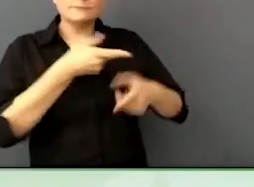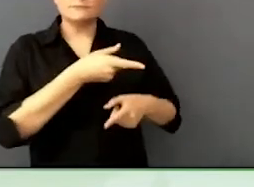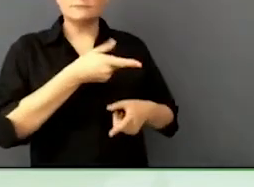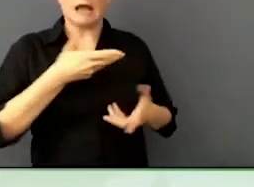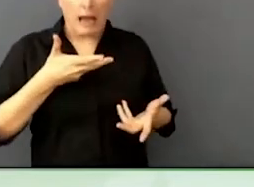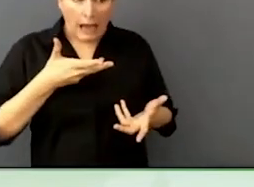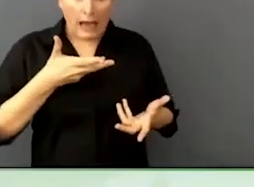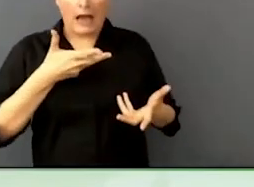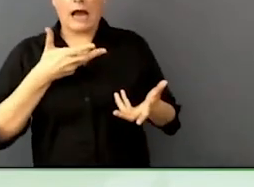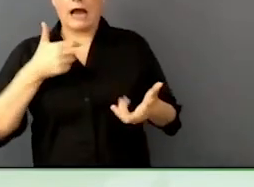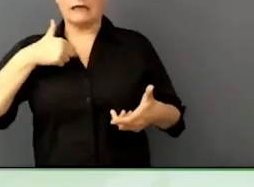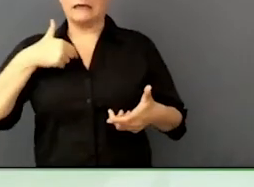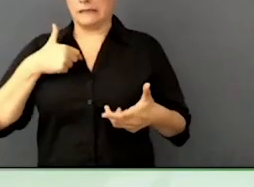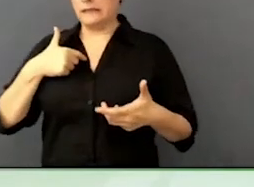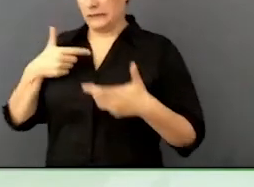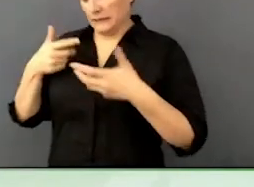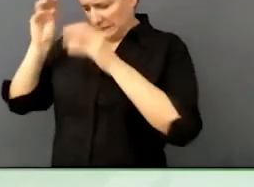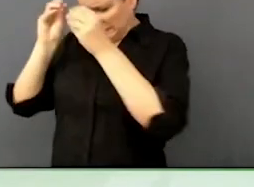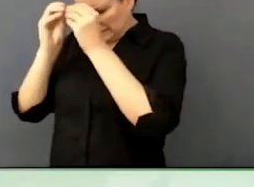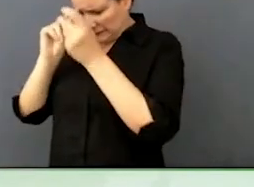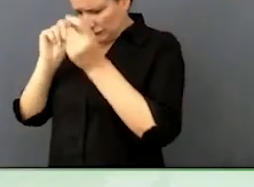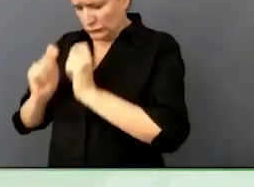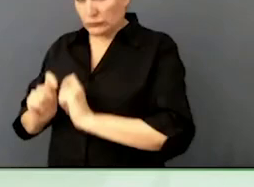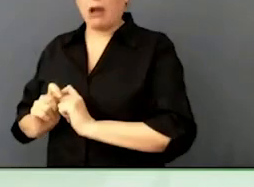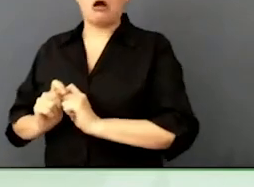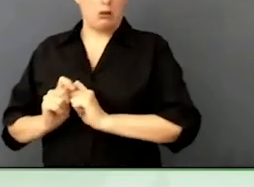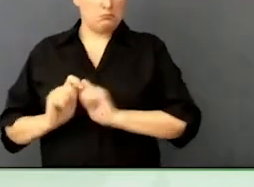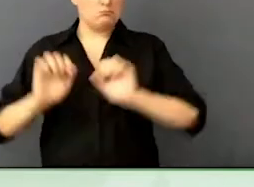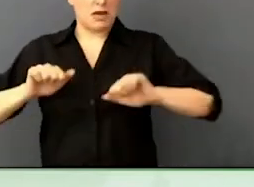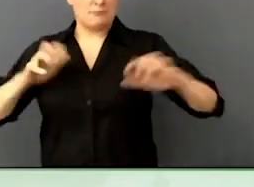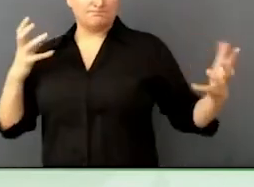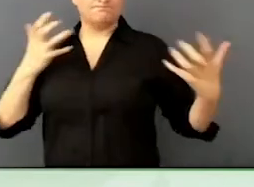nowadays they have more than 1000 drivers with disparities who have